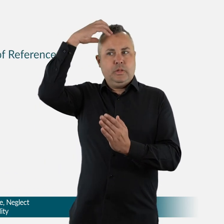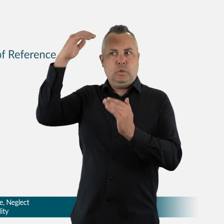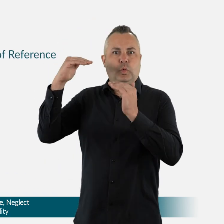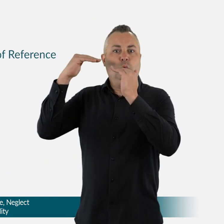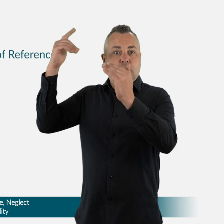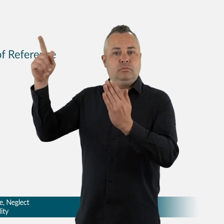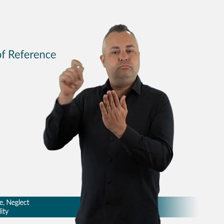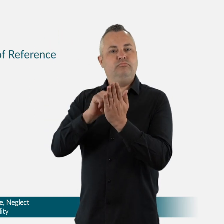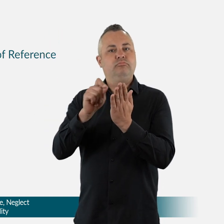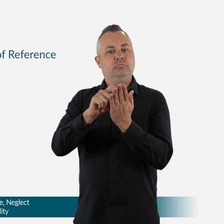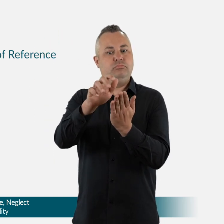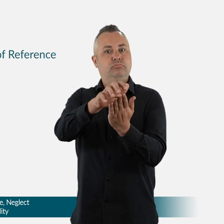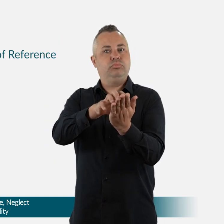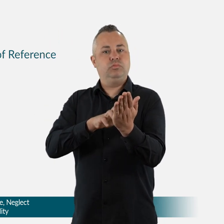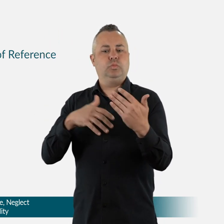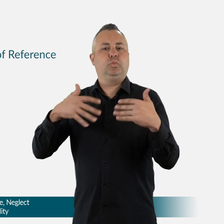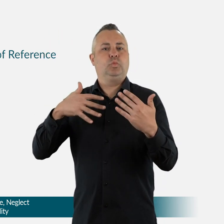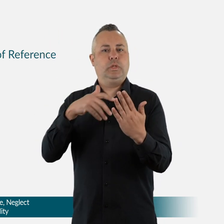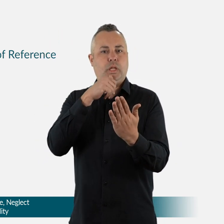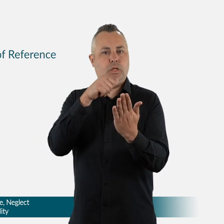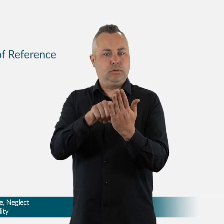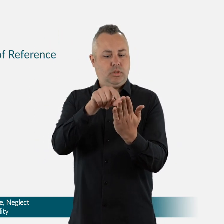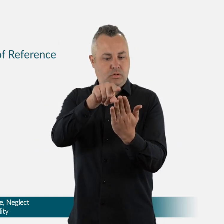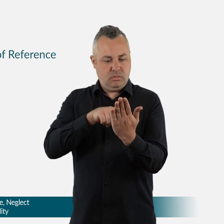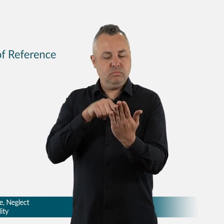On 5 April 2018, the Prime Minister,